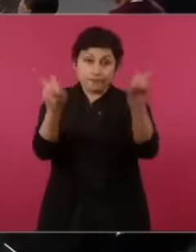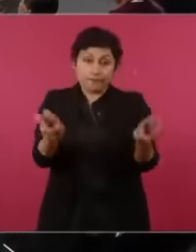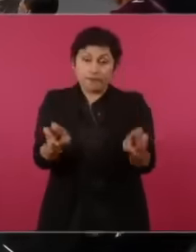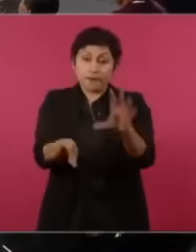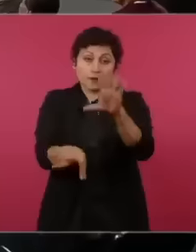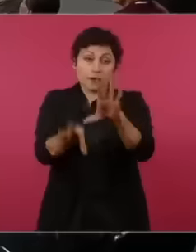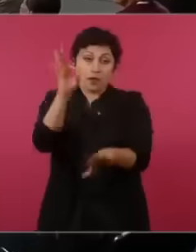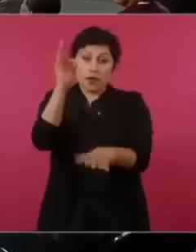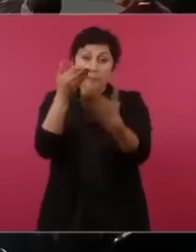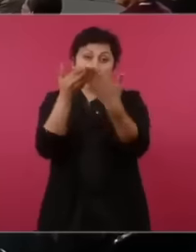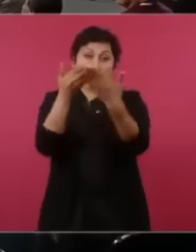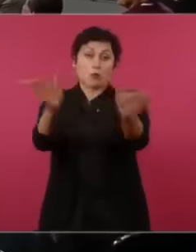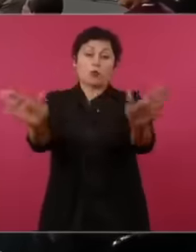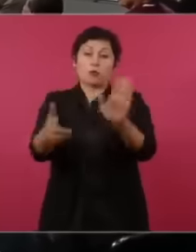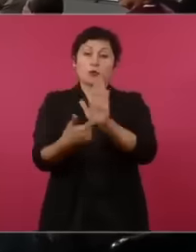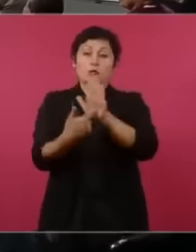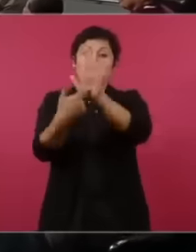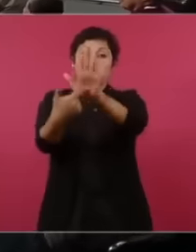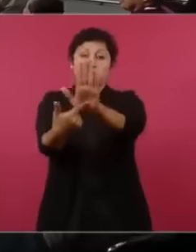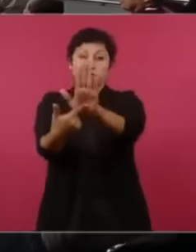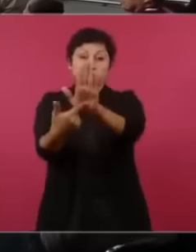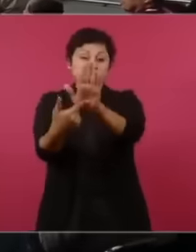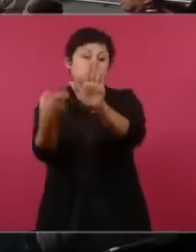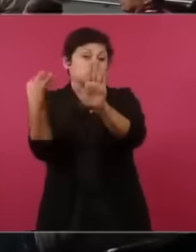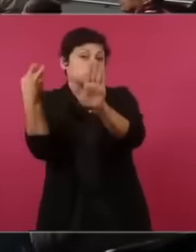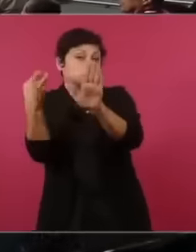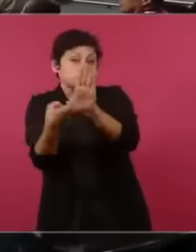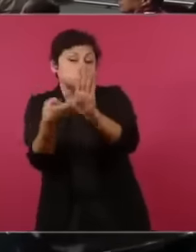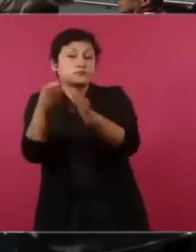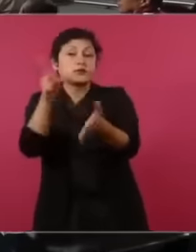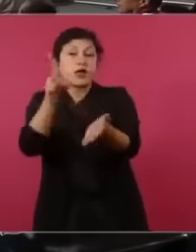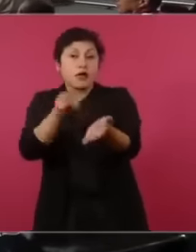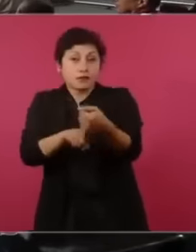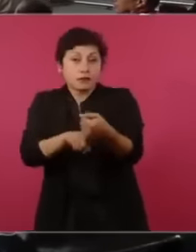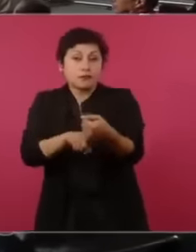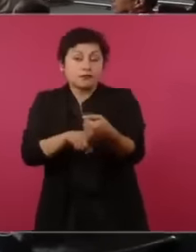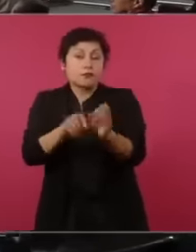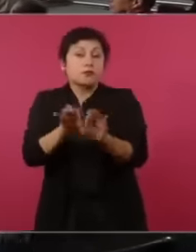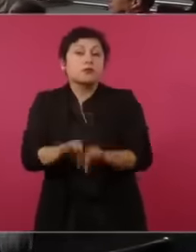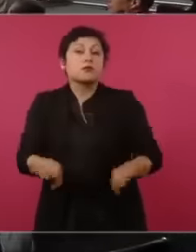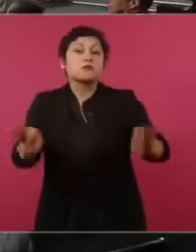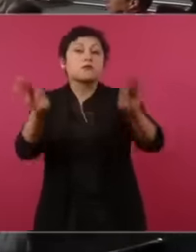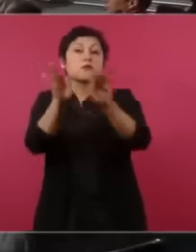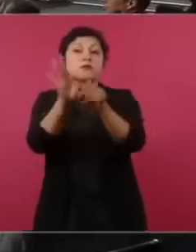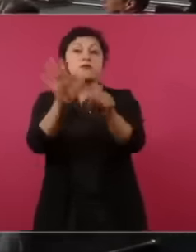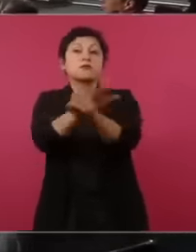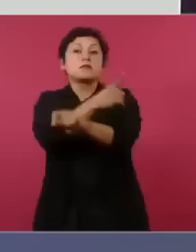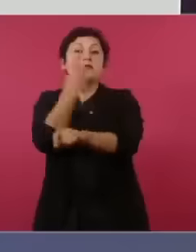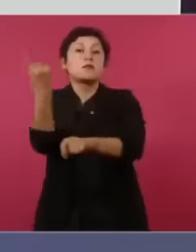the future of our